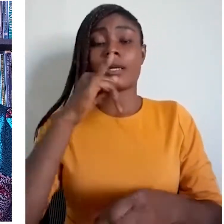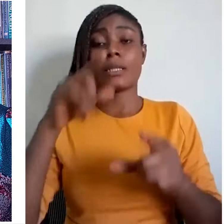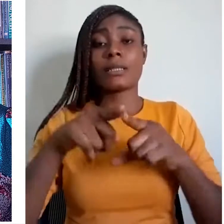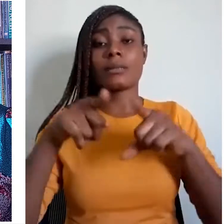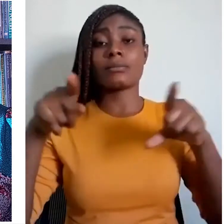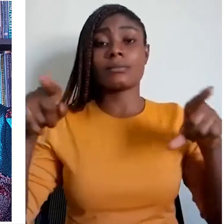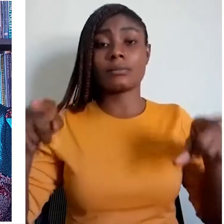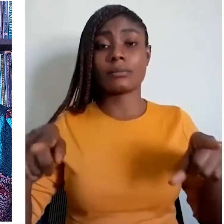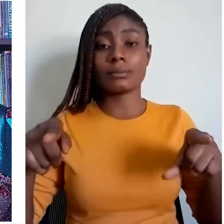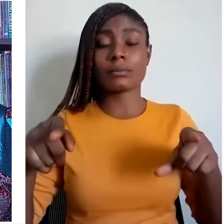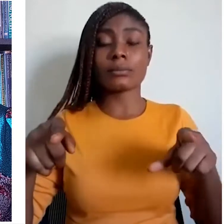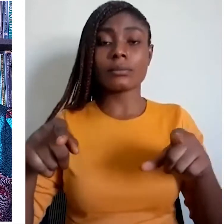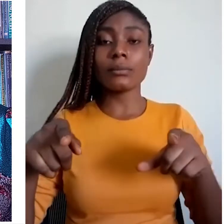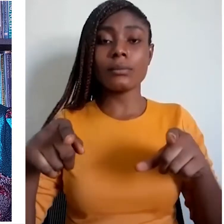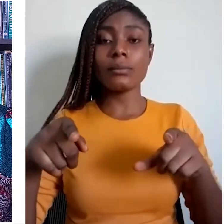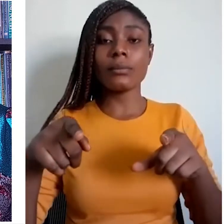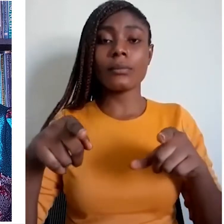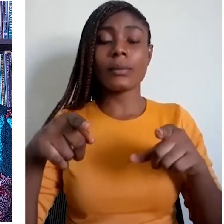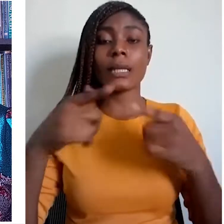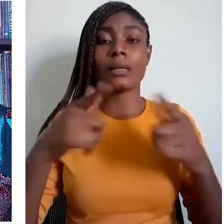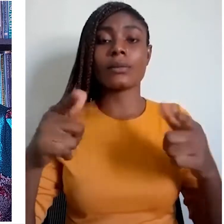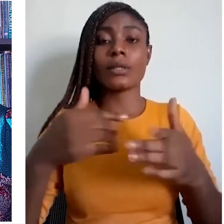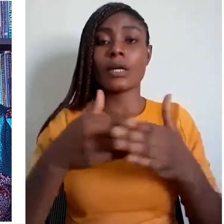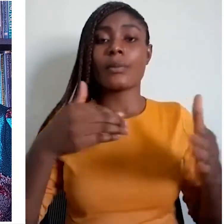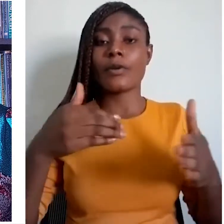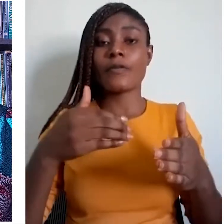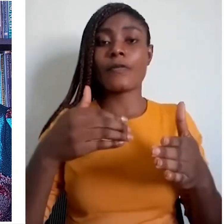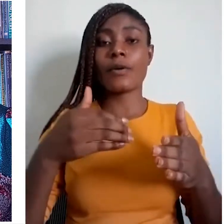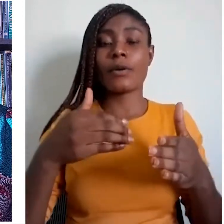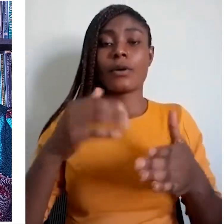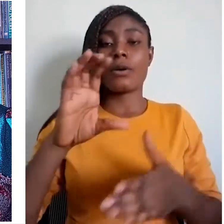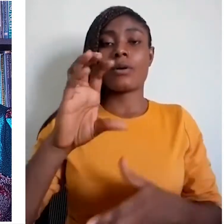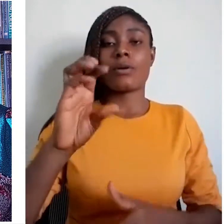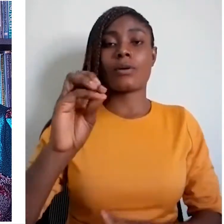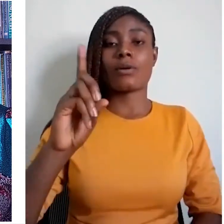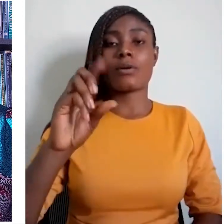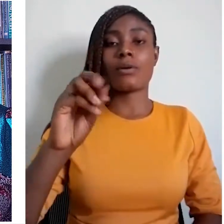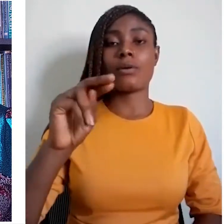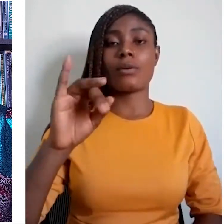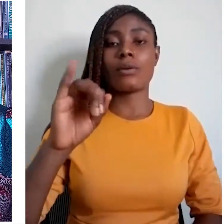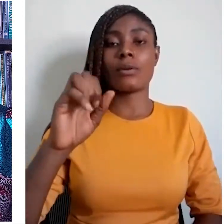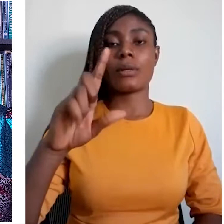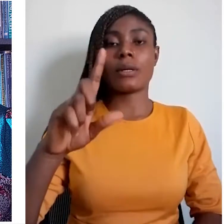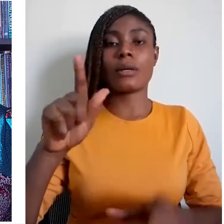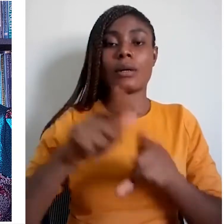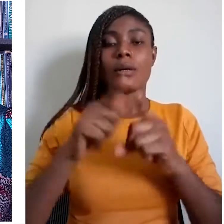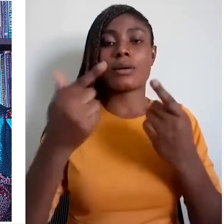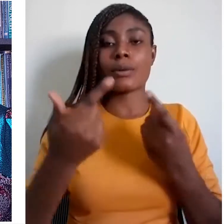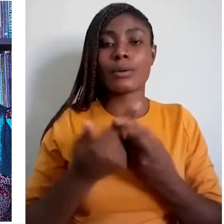Before the advent of the colonialism, the pre-colonial groups and communities existed